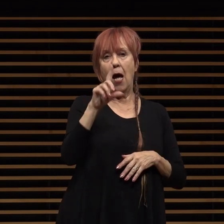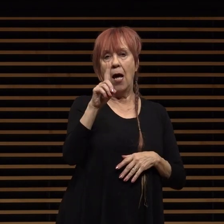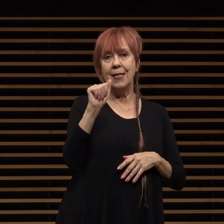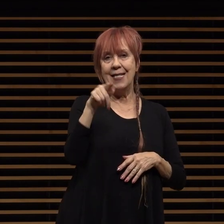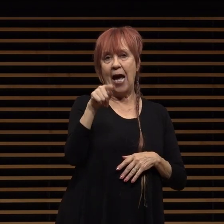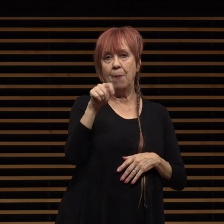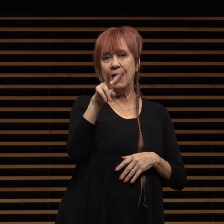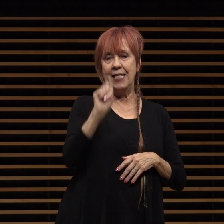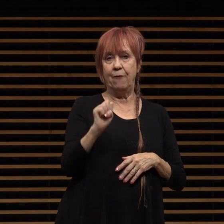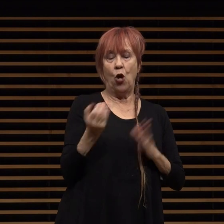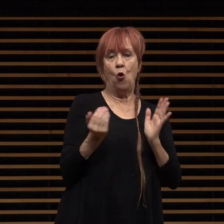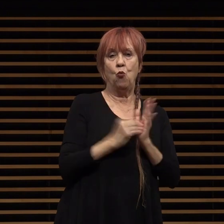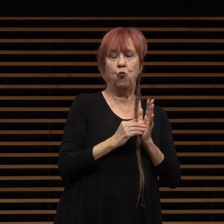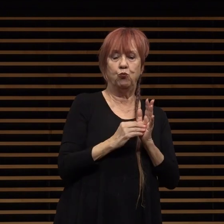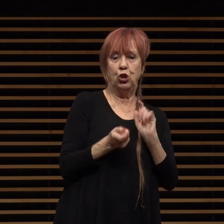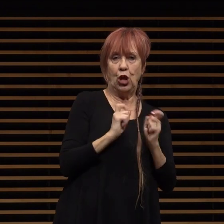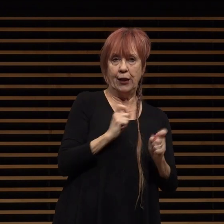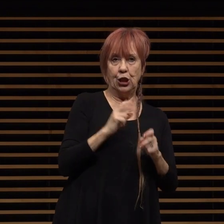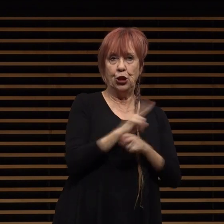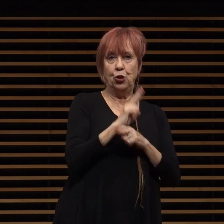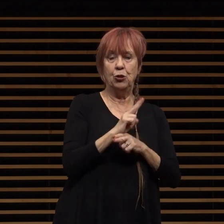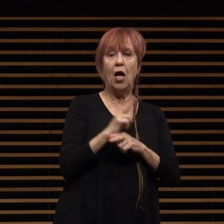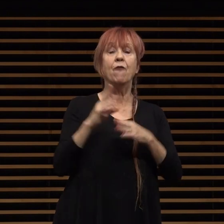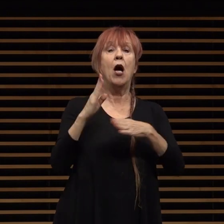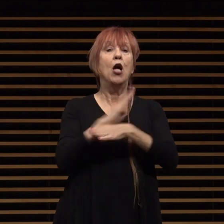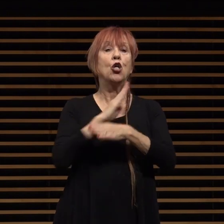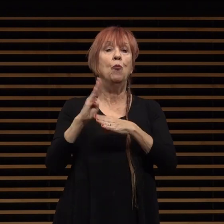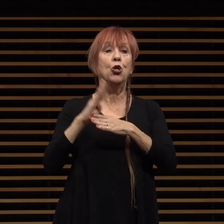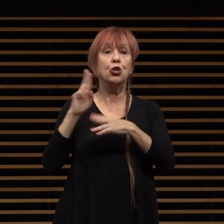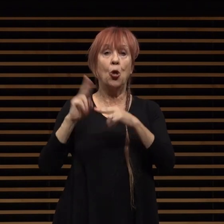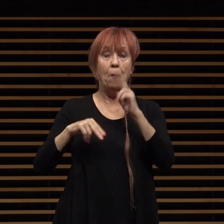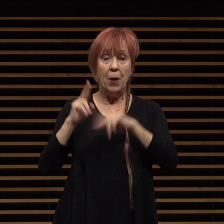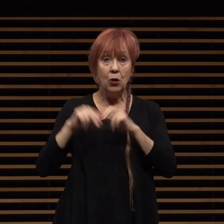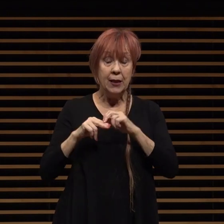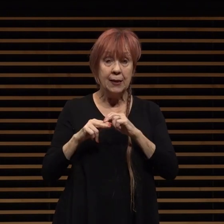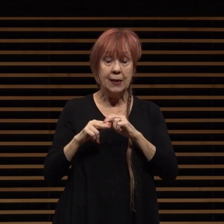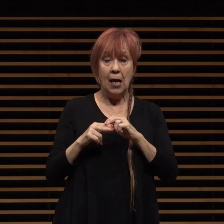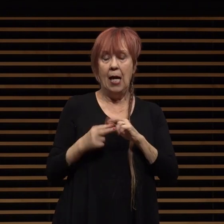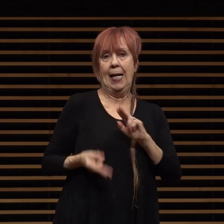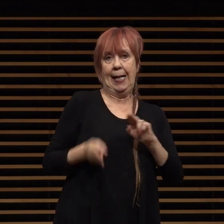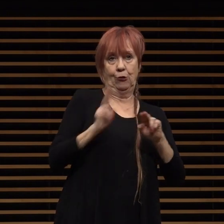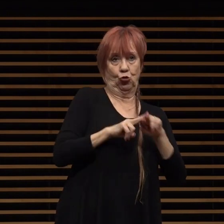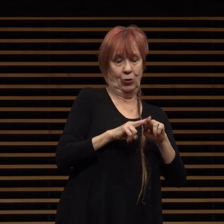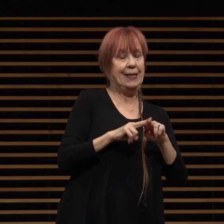commercial buildings building on the success of the city's